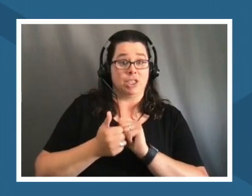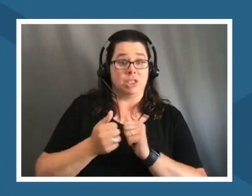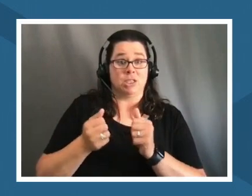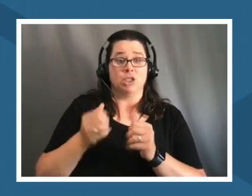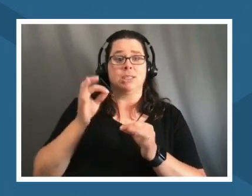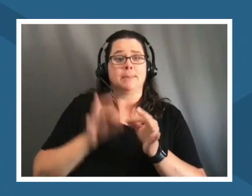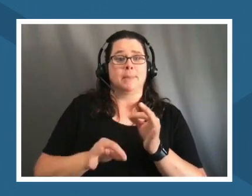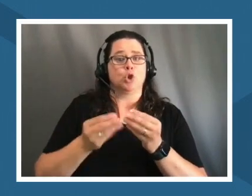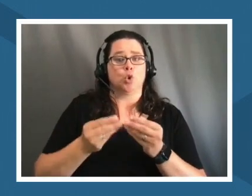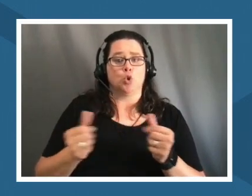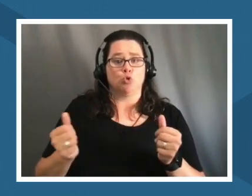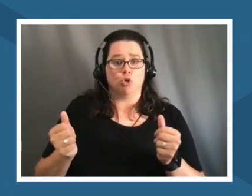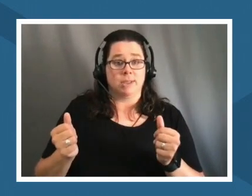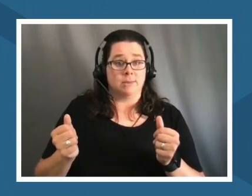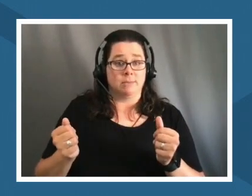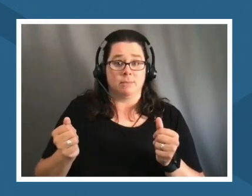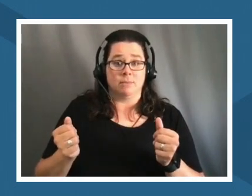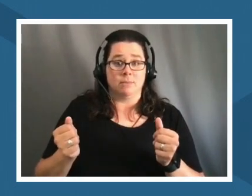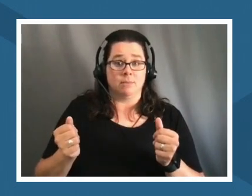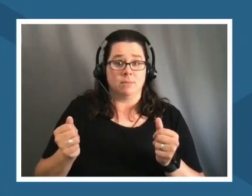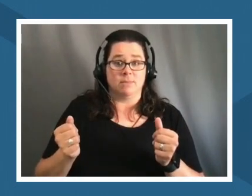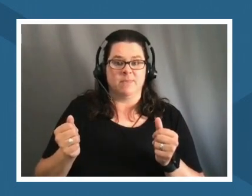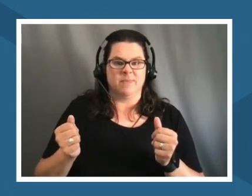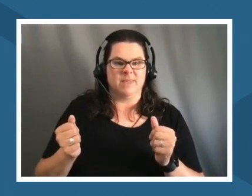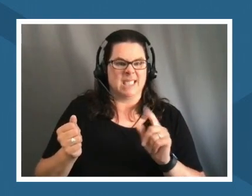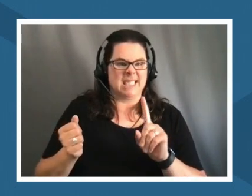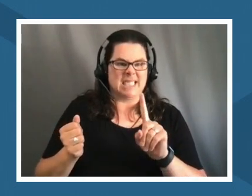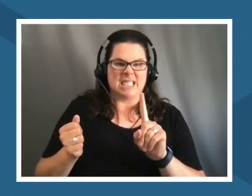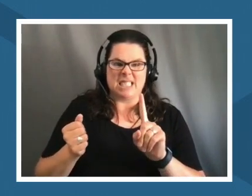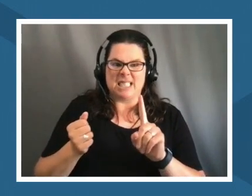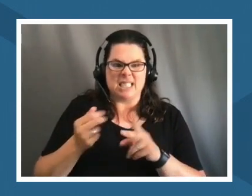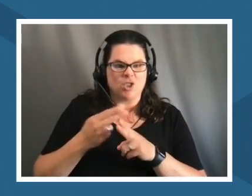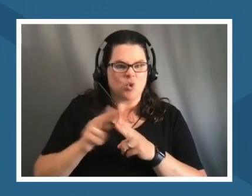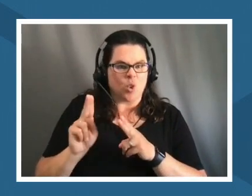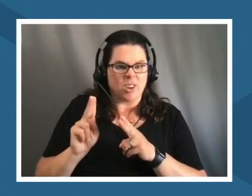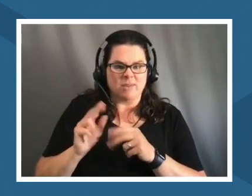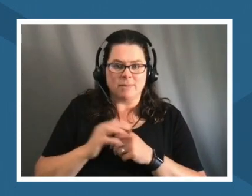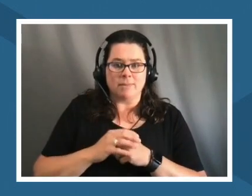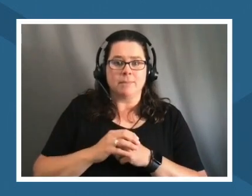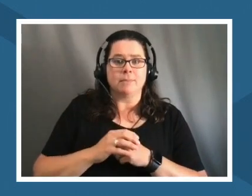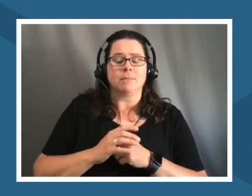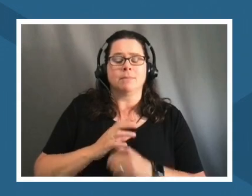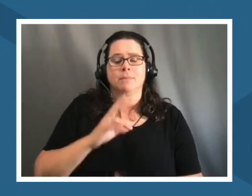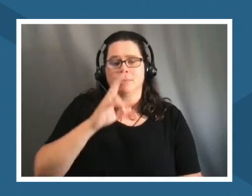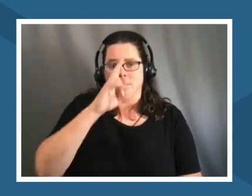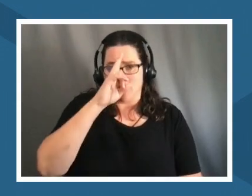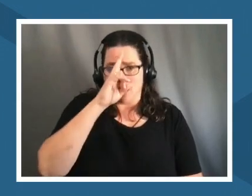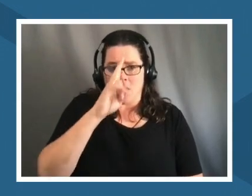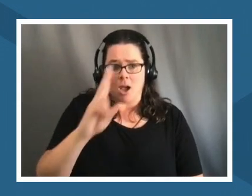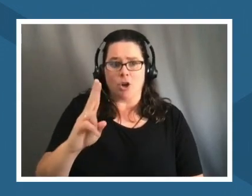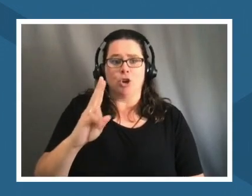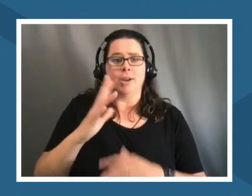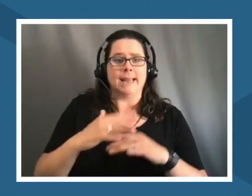really simple it's just just a couple of words